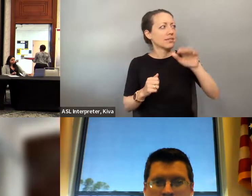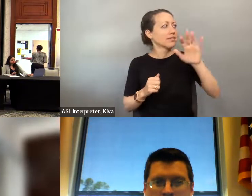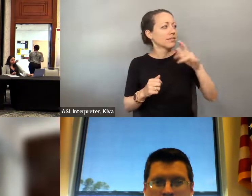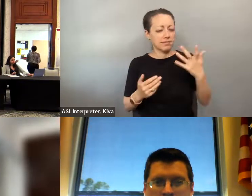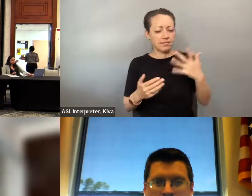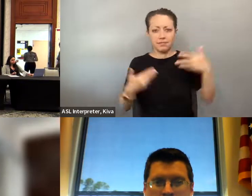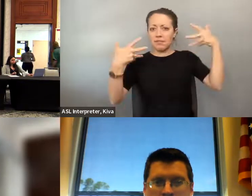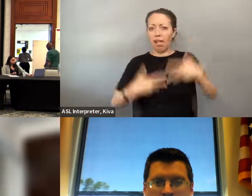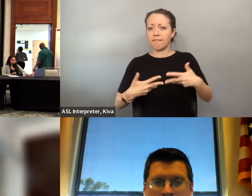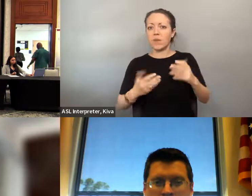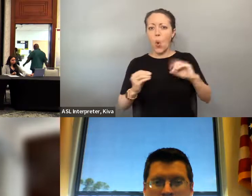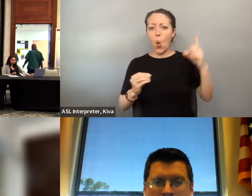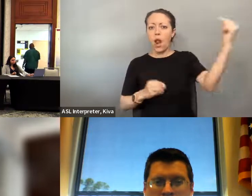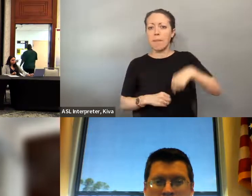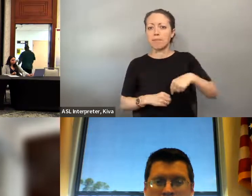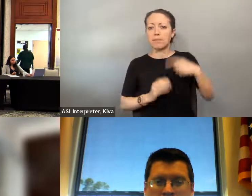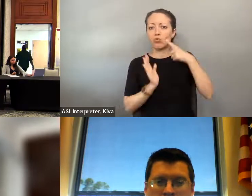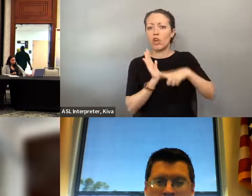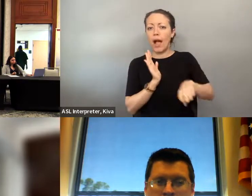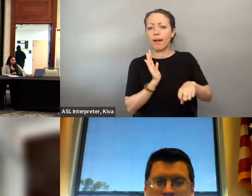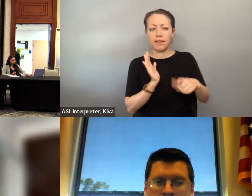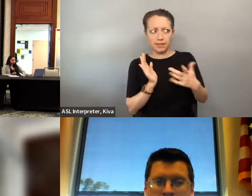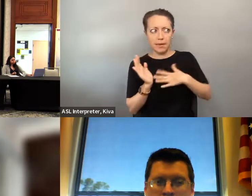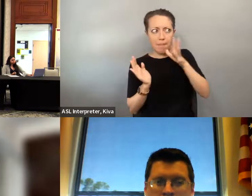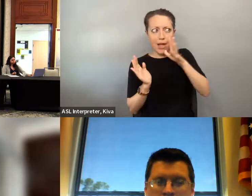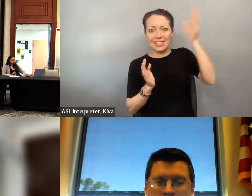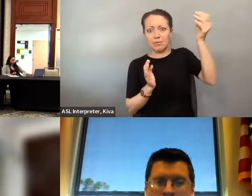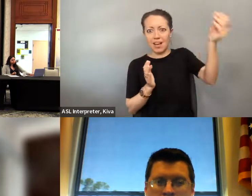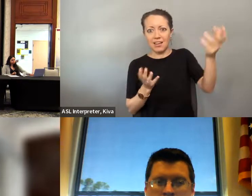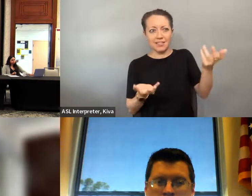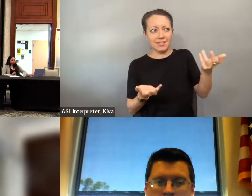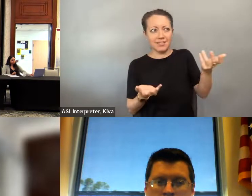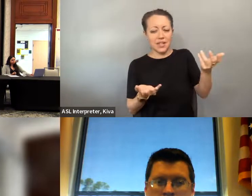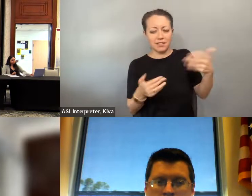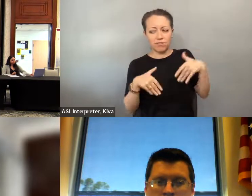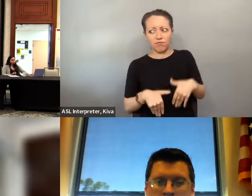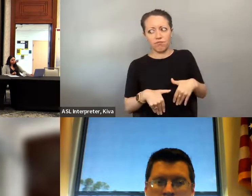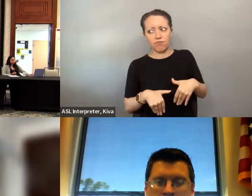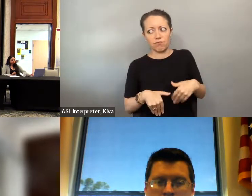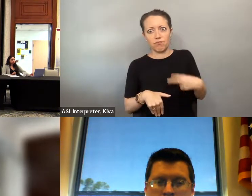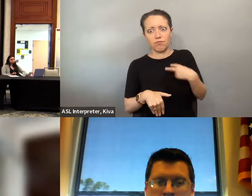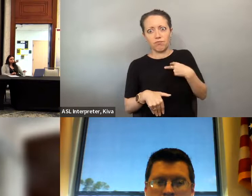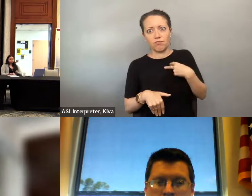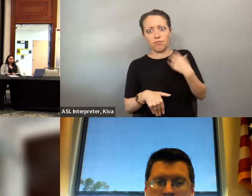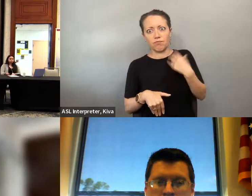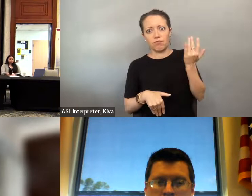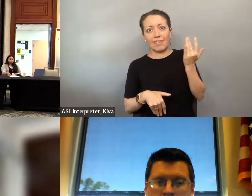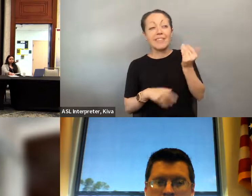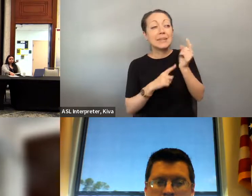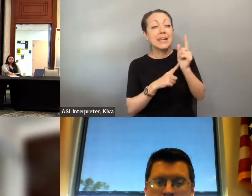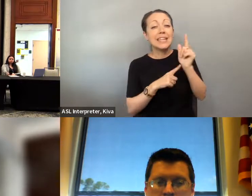notify the poll worker to notify them that I was done. She finally came in So I sat in the room for 15 min or so before finally she came in and checked on me, and I said, Yes, I was done, but nobody to check on me.